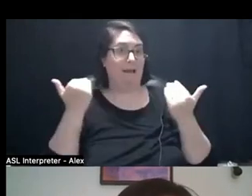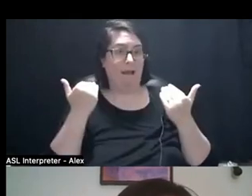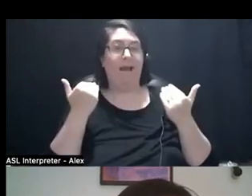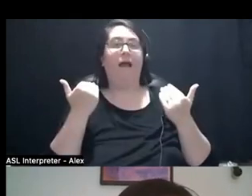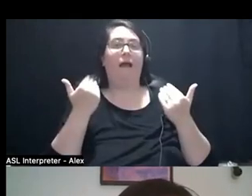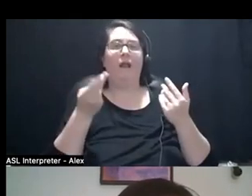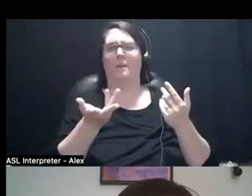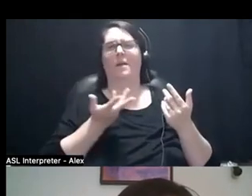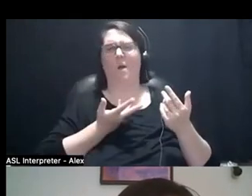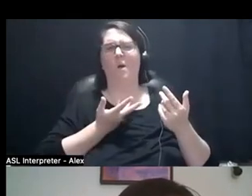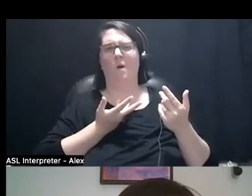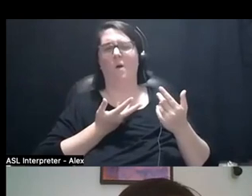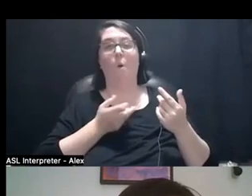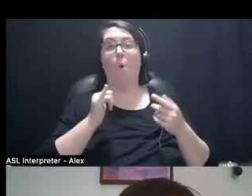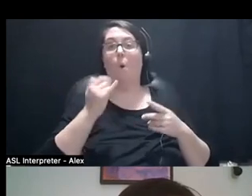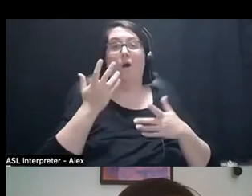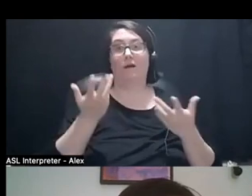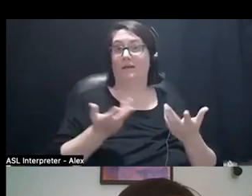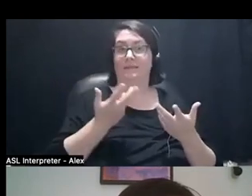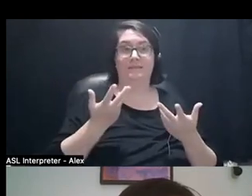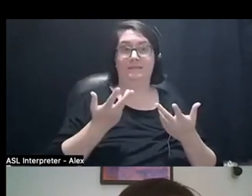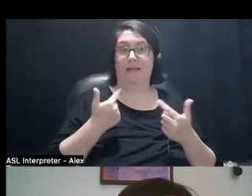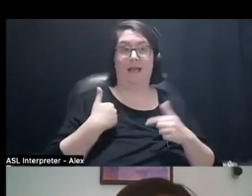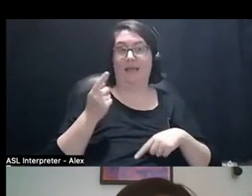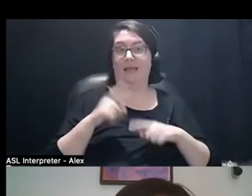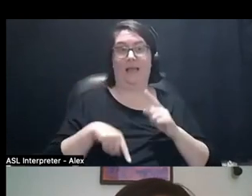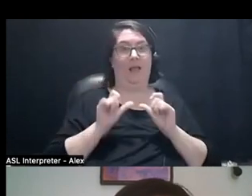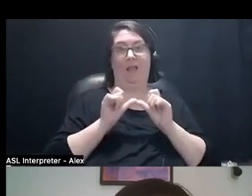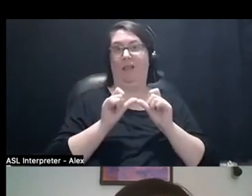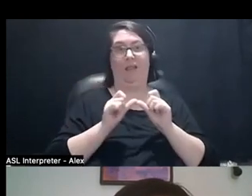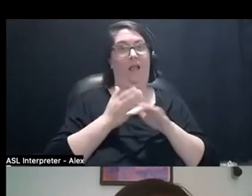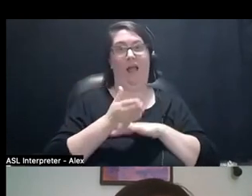And also if you don't have the spoons or energy to be on screen and advocate for yourself in that way.